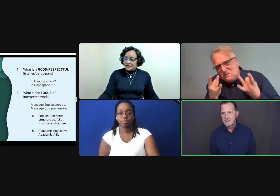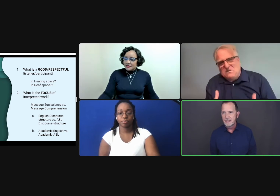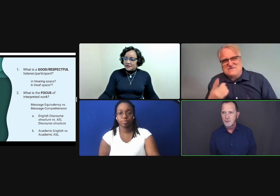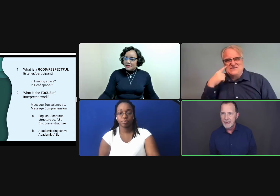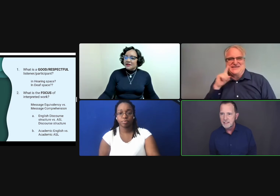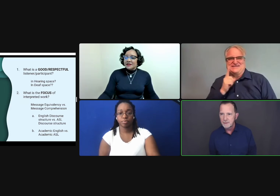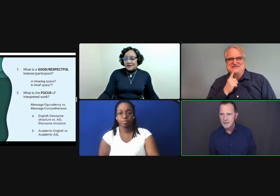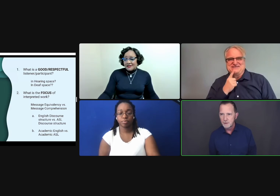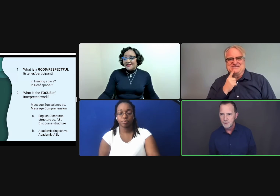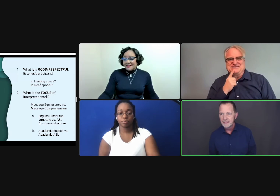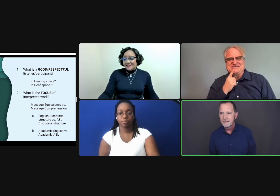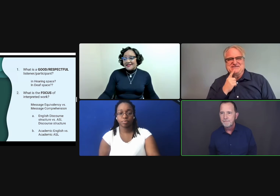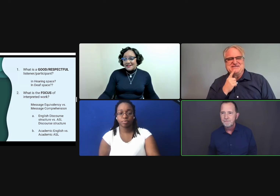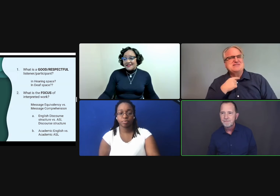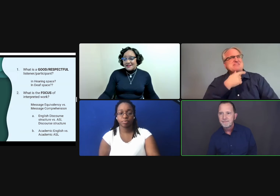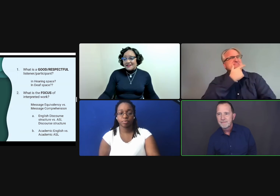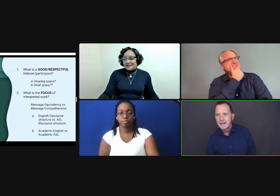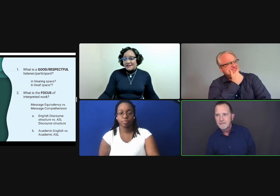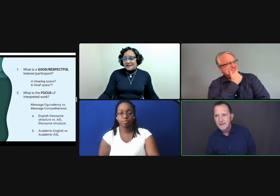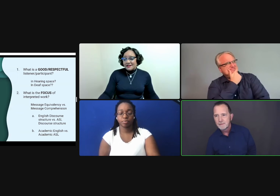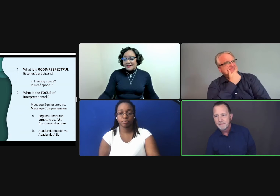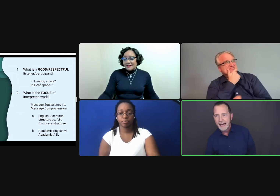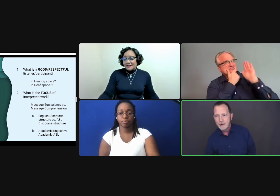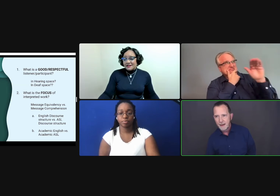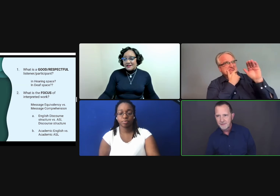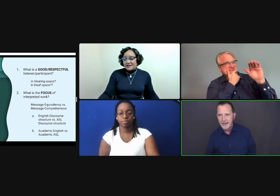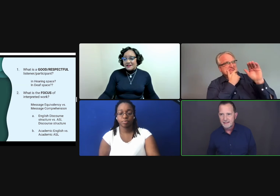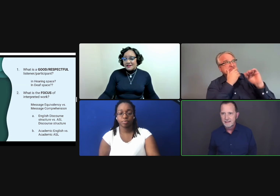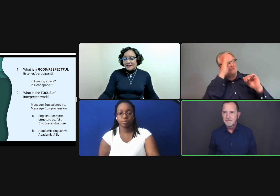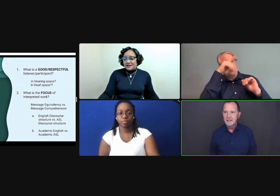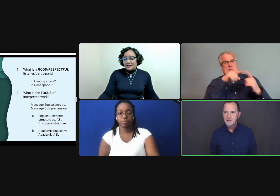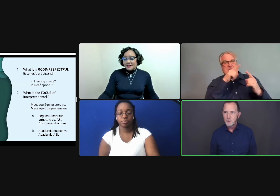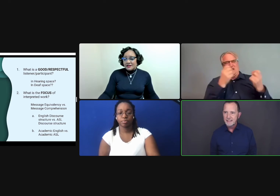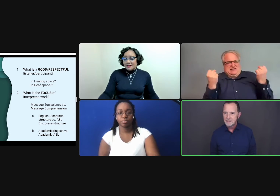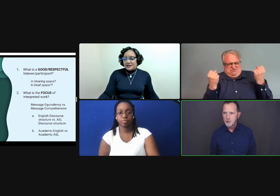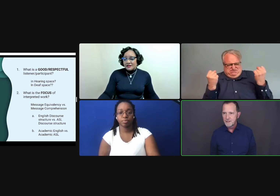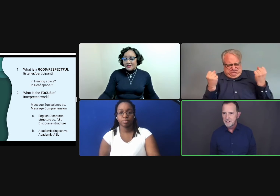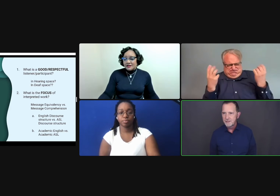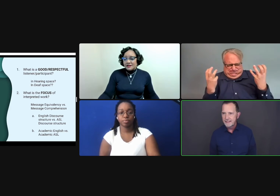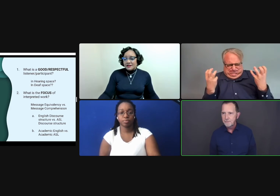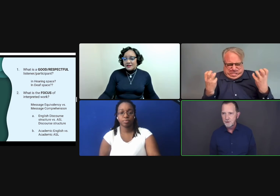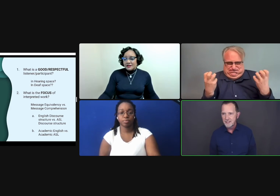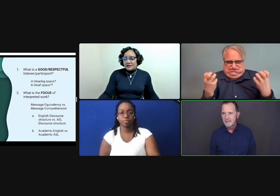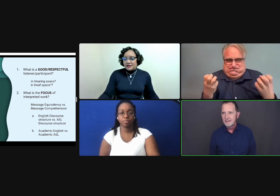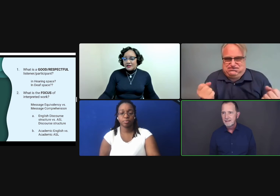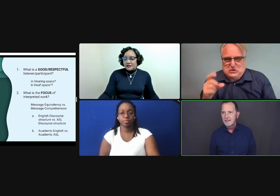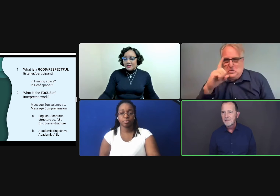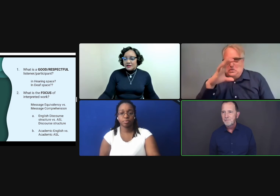that they would like to include, they feel bad about that. And they feel like they're doing a disservice to the deaf person.